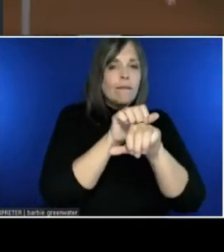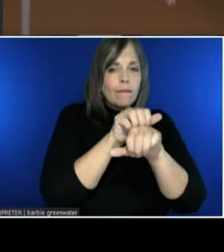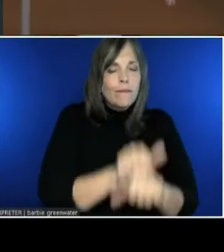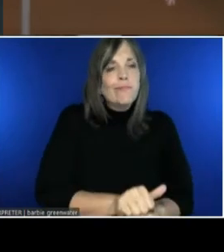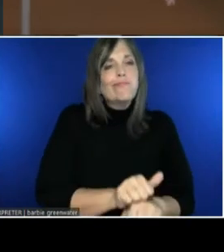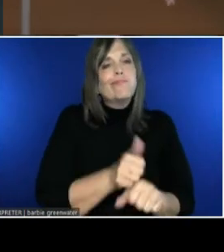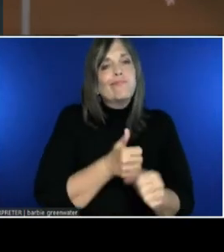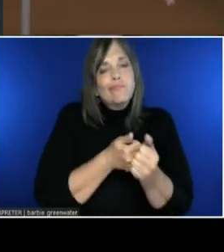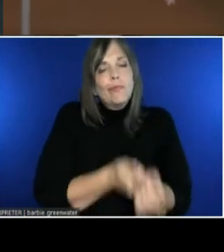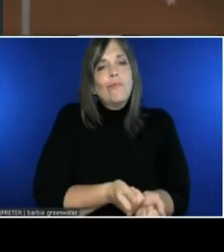captioning.